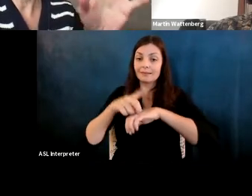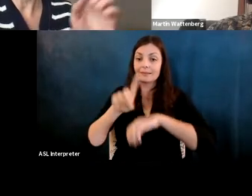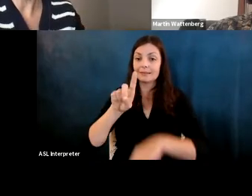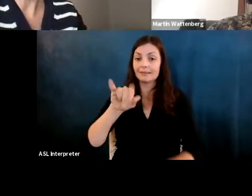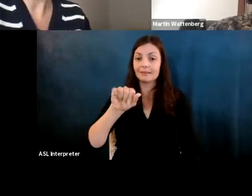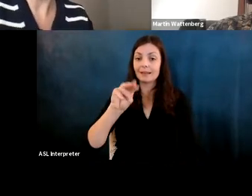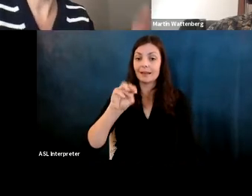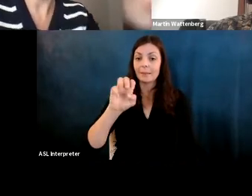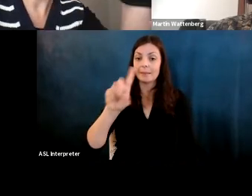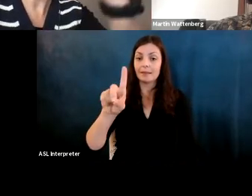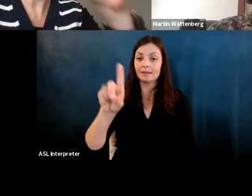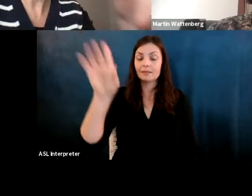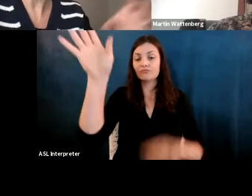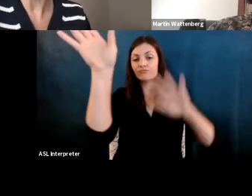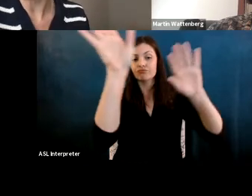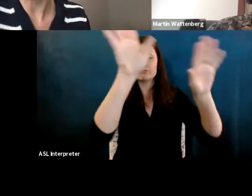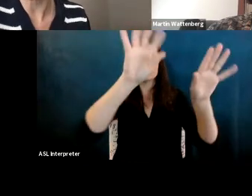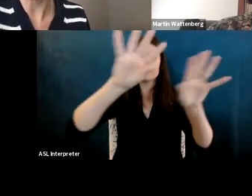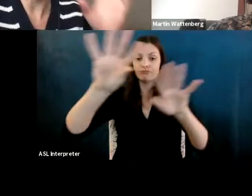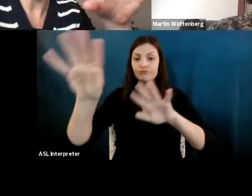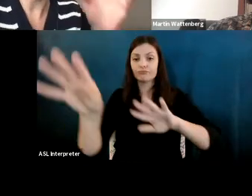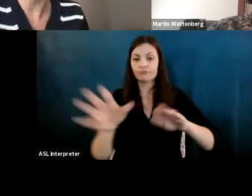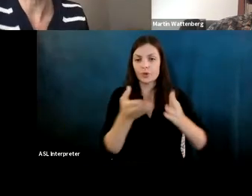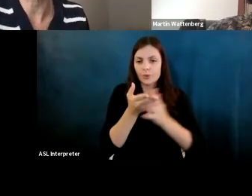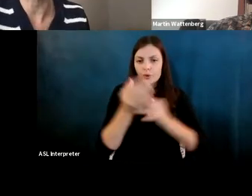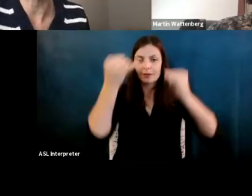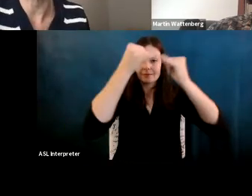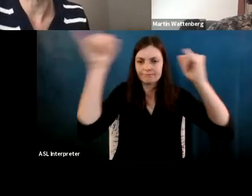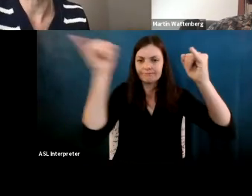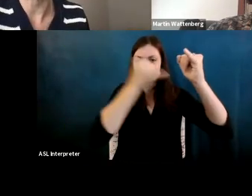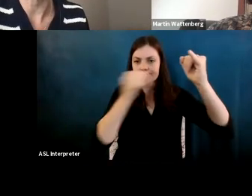Fernanda Viegas: falling down through the axes, this is actually footage from the museum.